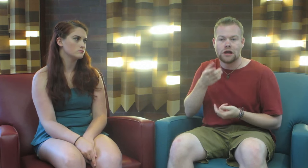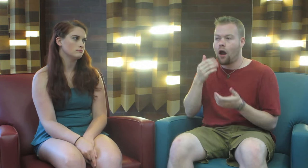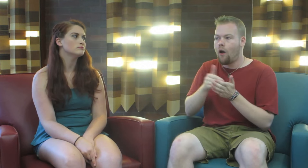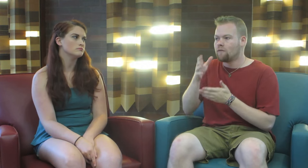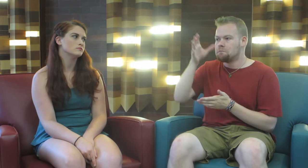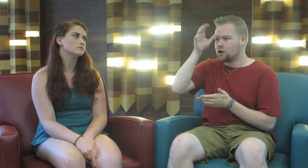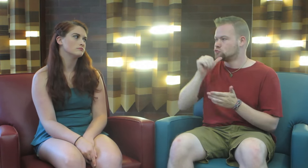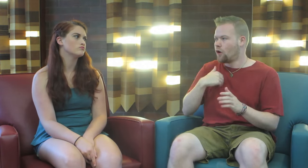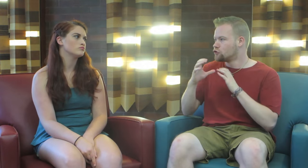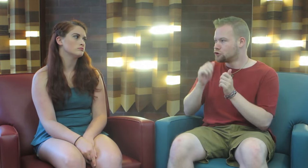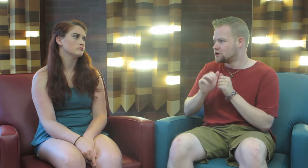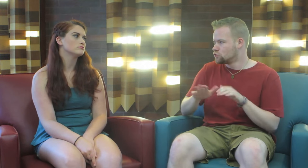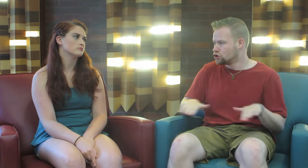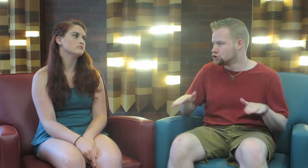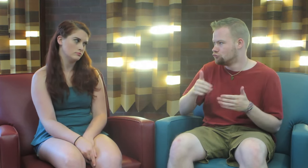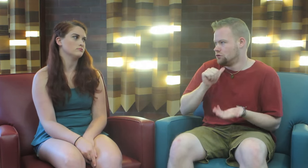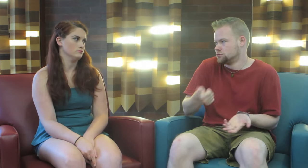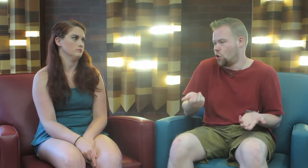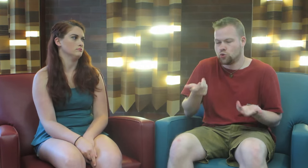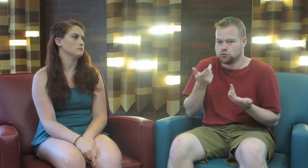And often parents don’t have communication with their children, they don’t.